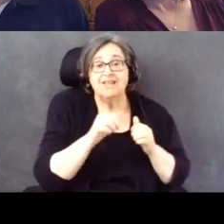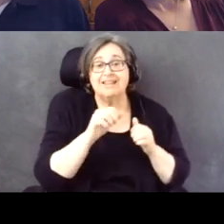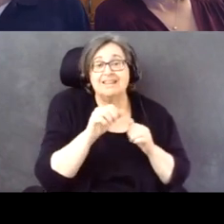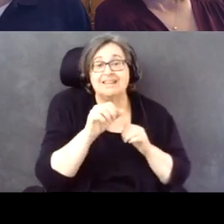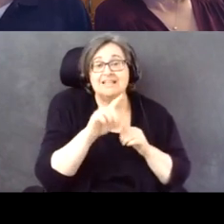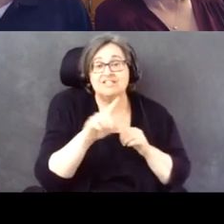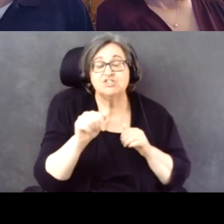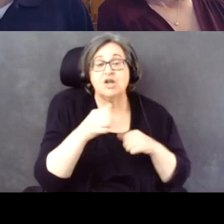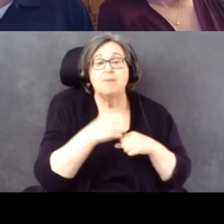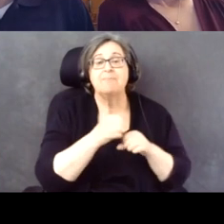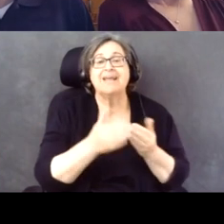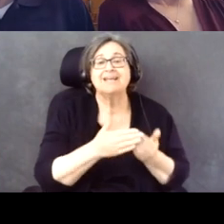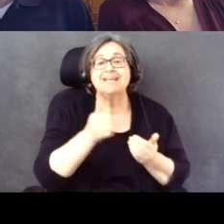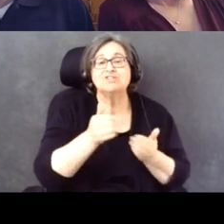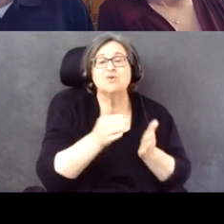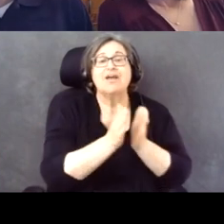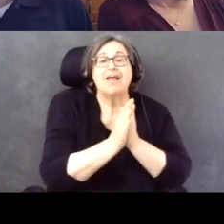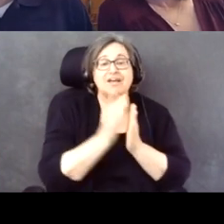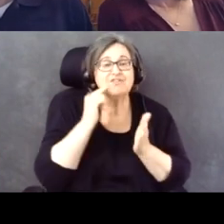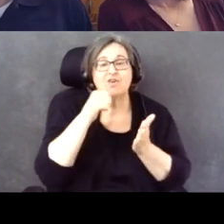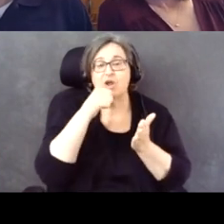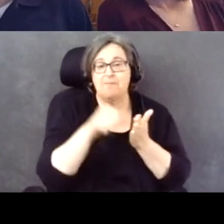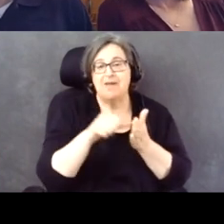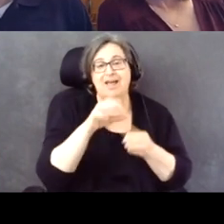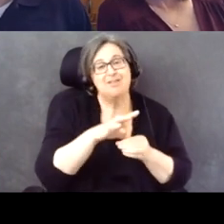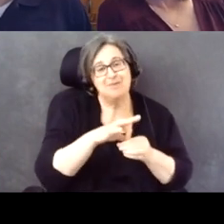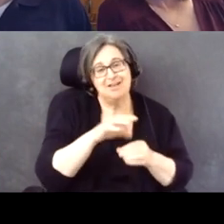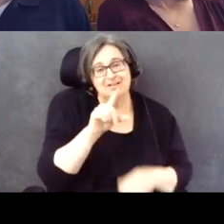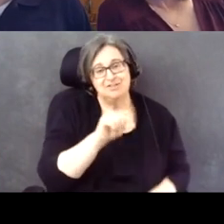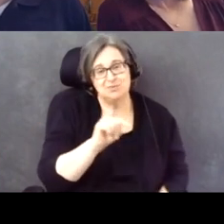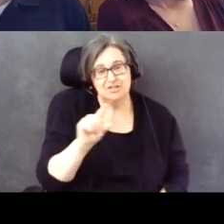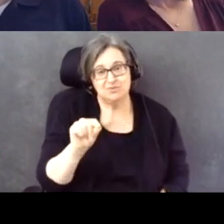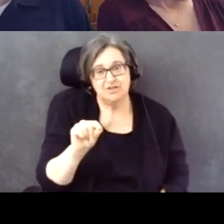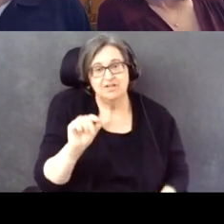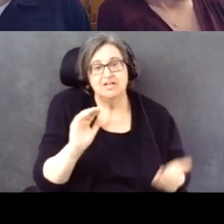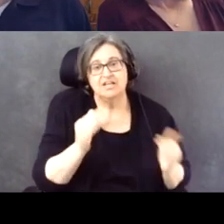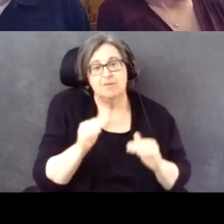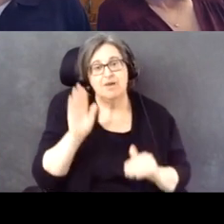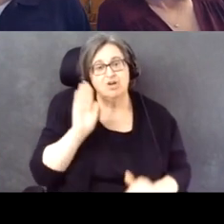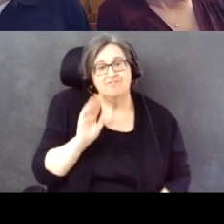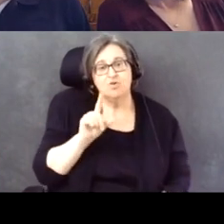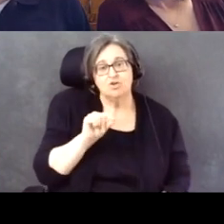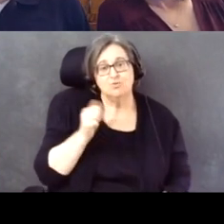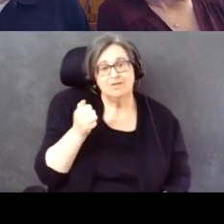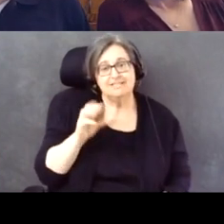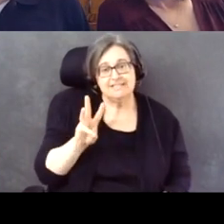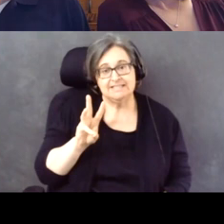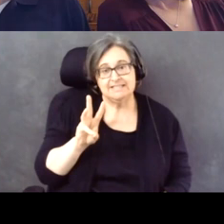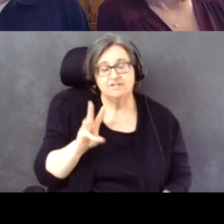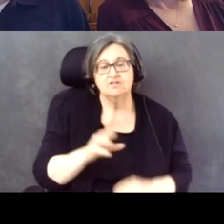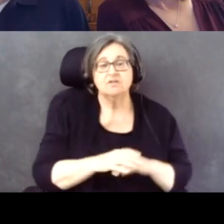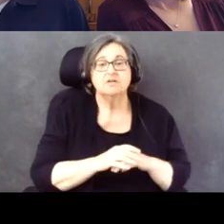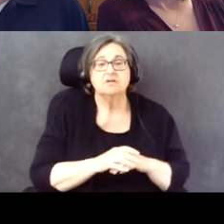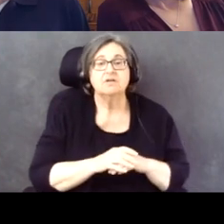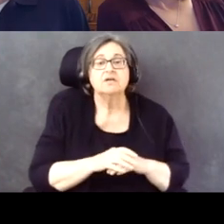it easier to request a mail ballot in 2020 compared to 2016. 7% increase.